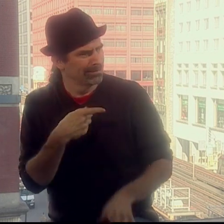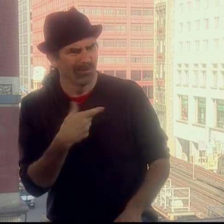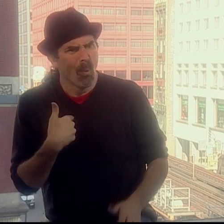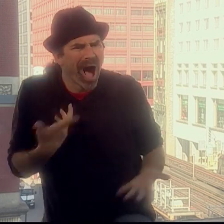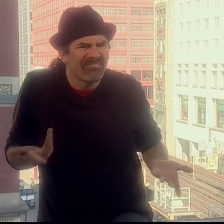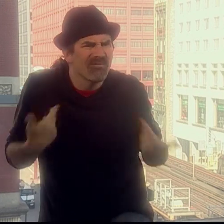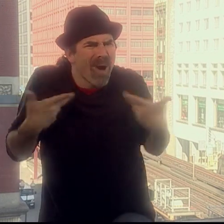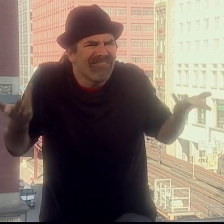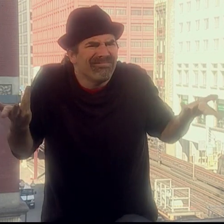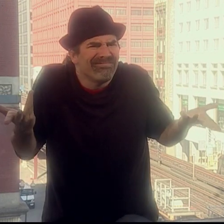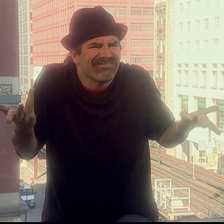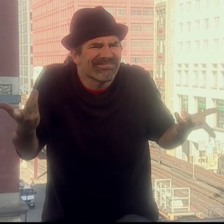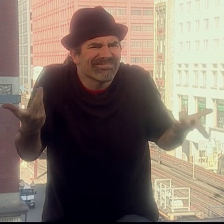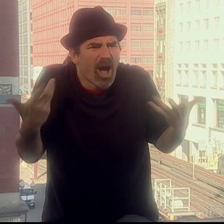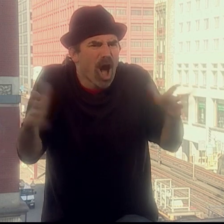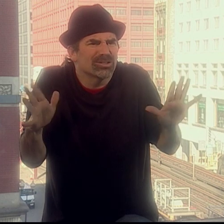That's what we do in ASL poetry.